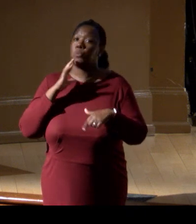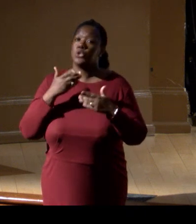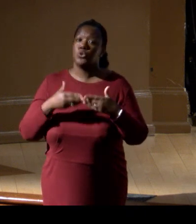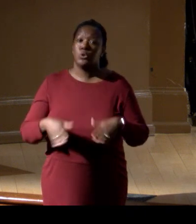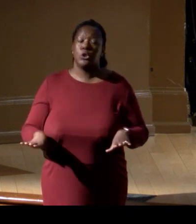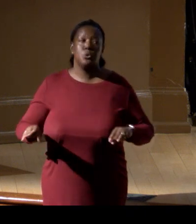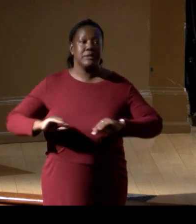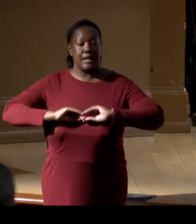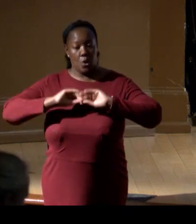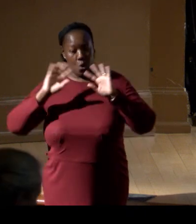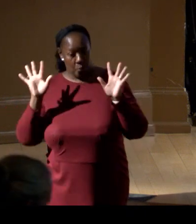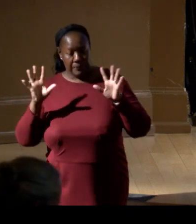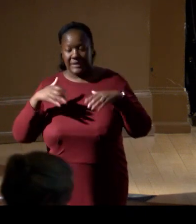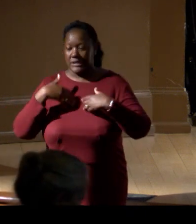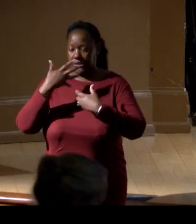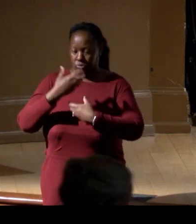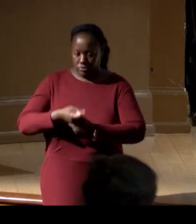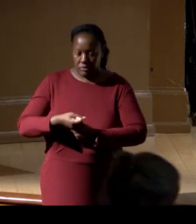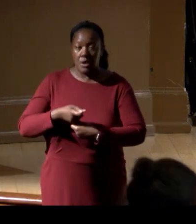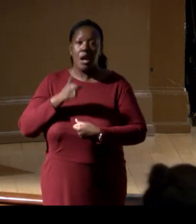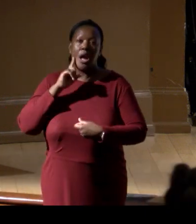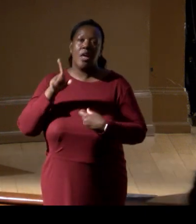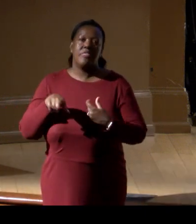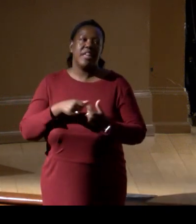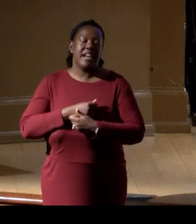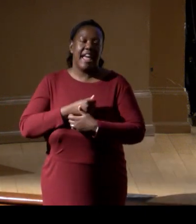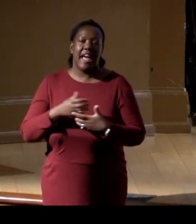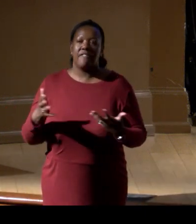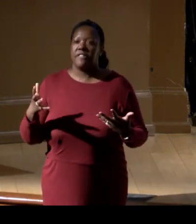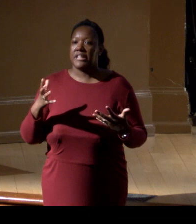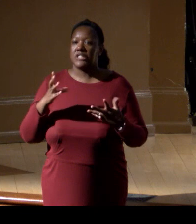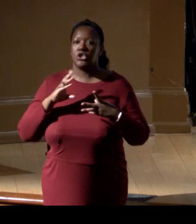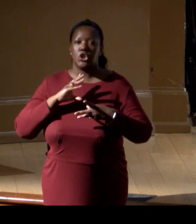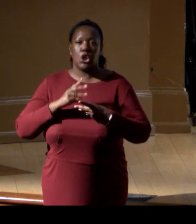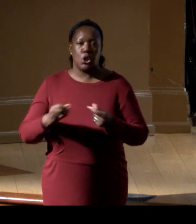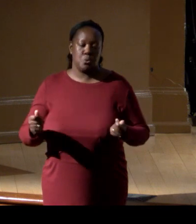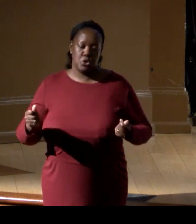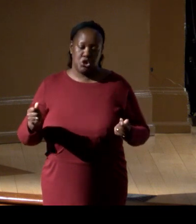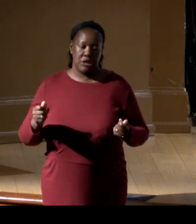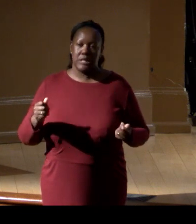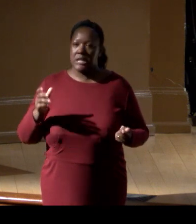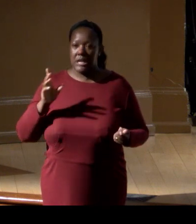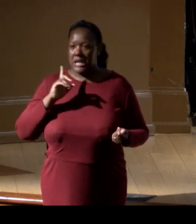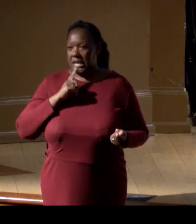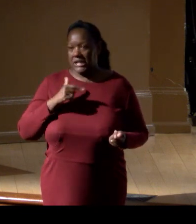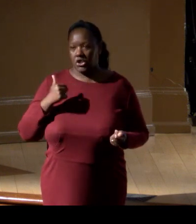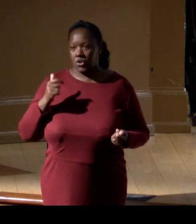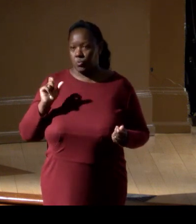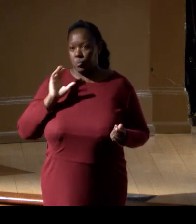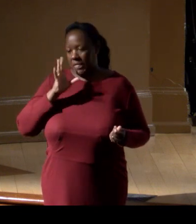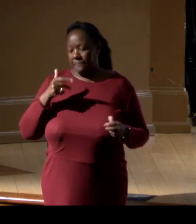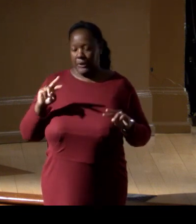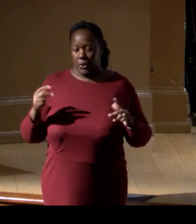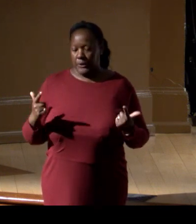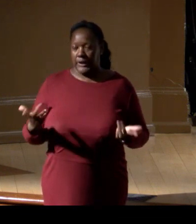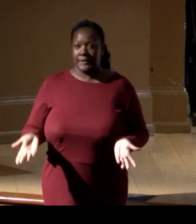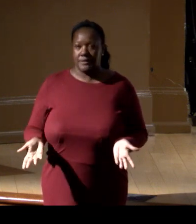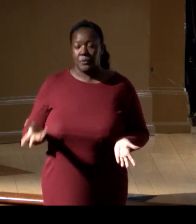and trustworthiness, every nature-based solution you try to build off that is not gonna be reliable. We see this in the carbon markets, right?